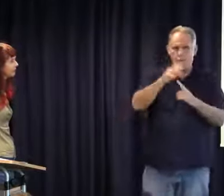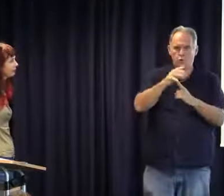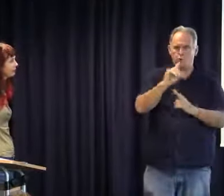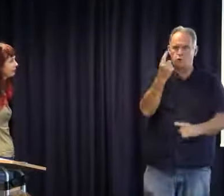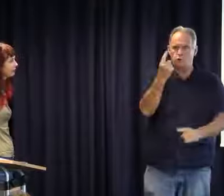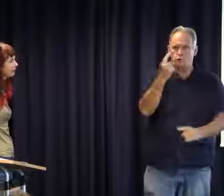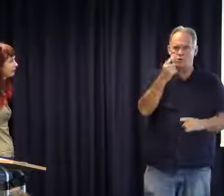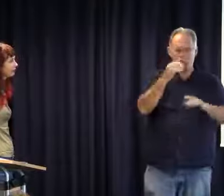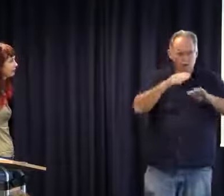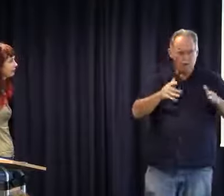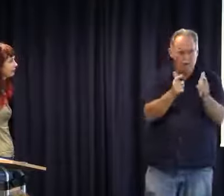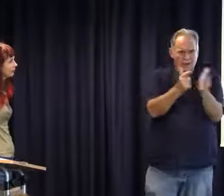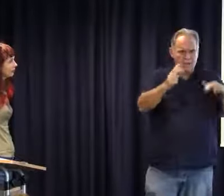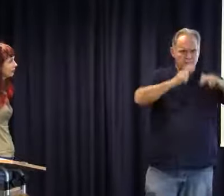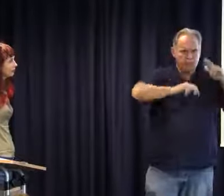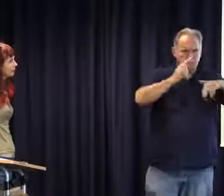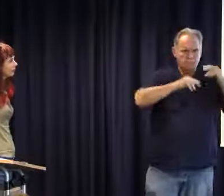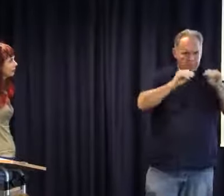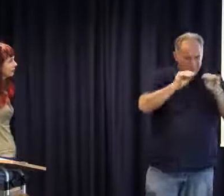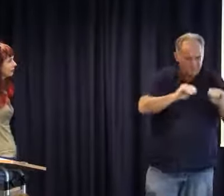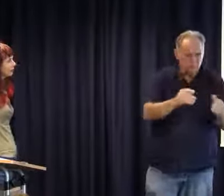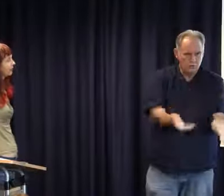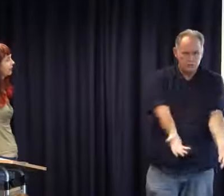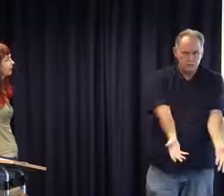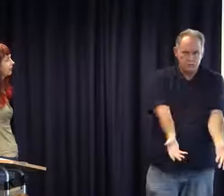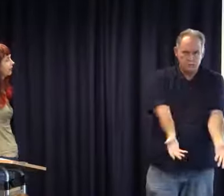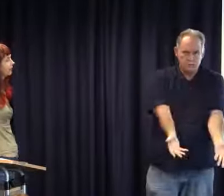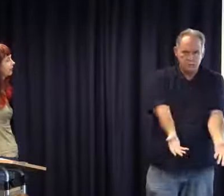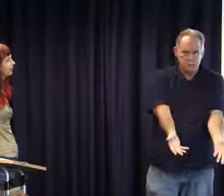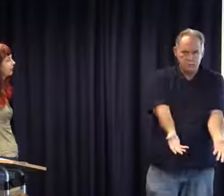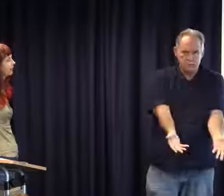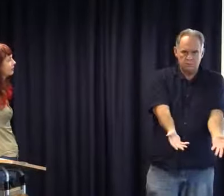and really we needed to have a class action to make it stronger. We need to educate our